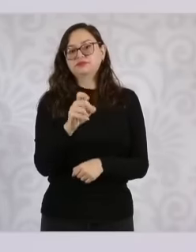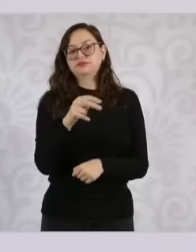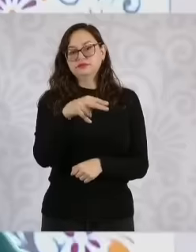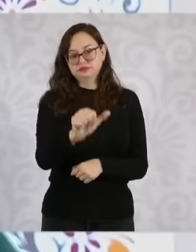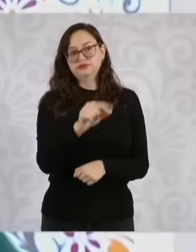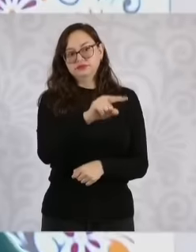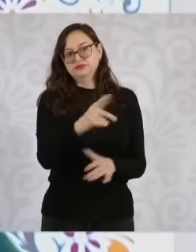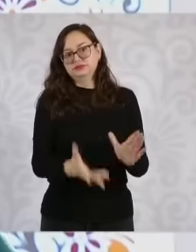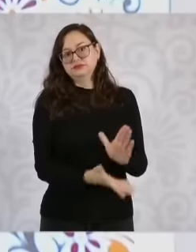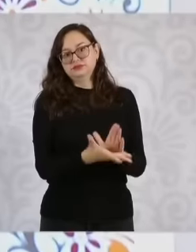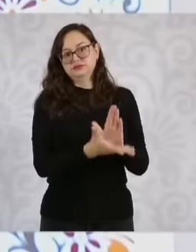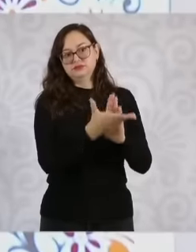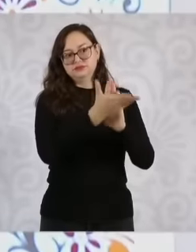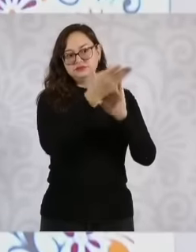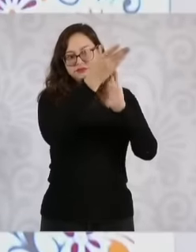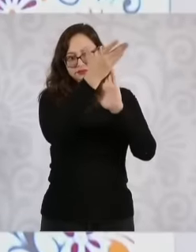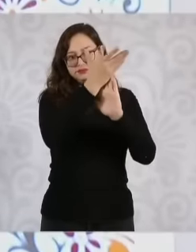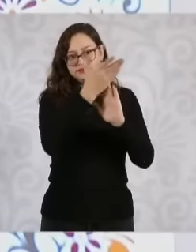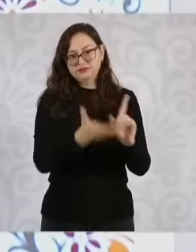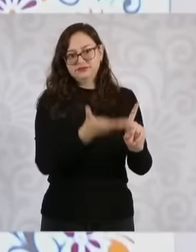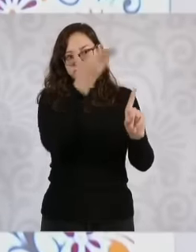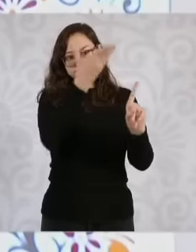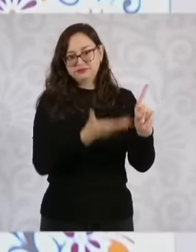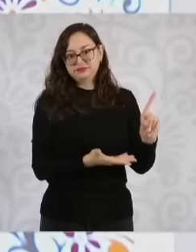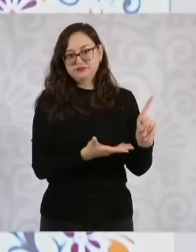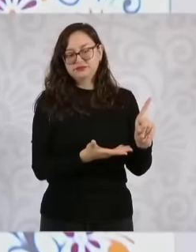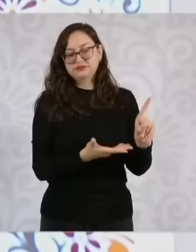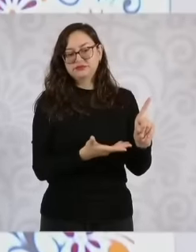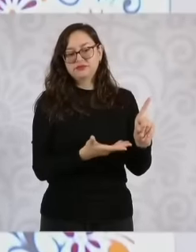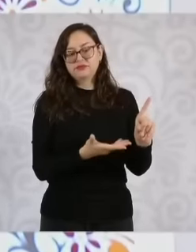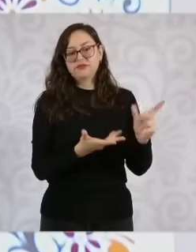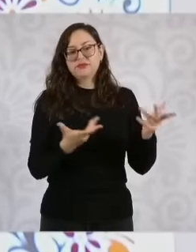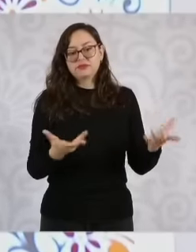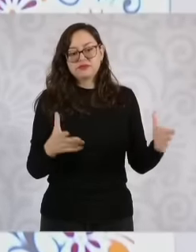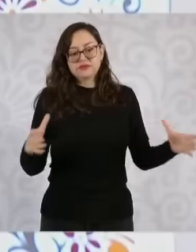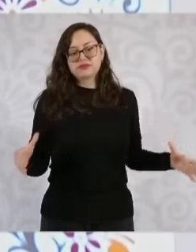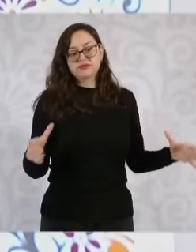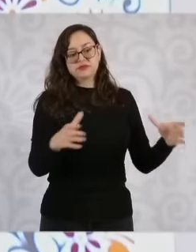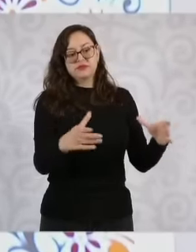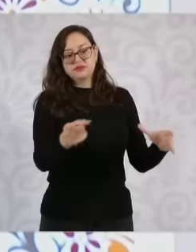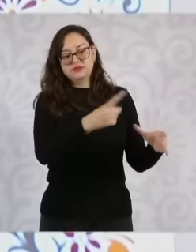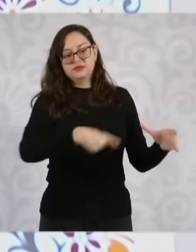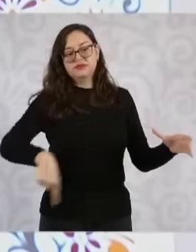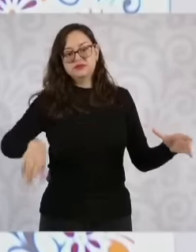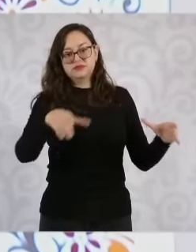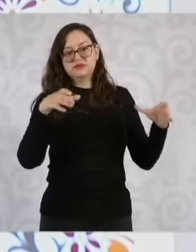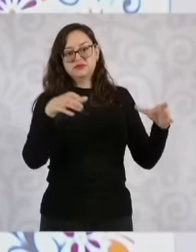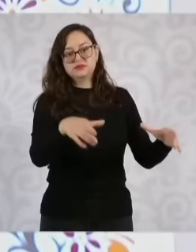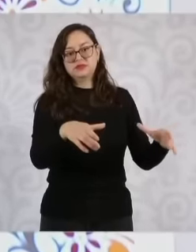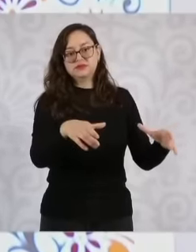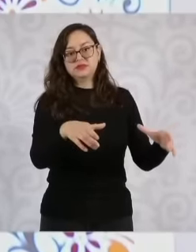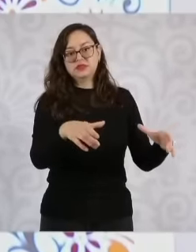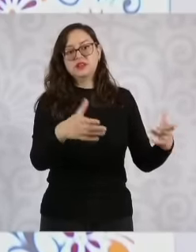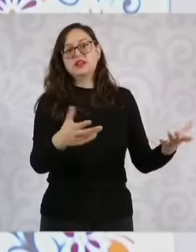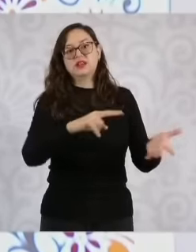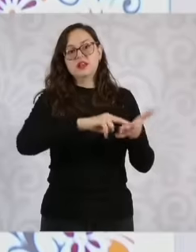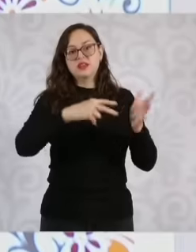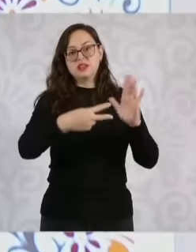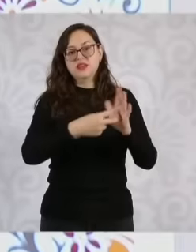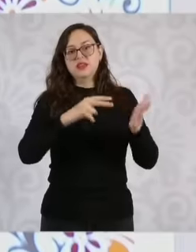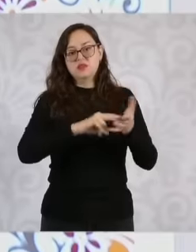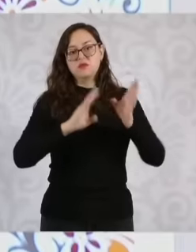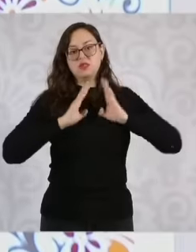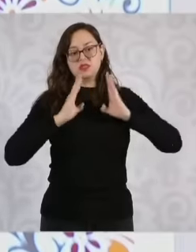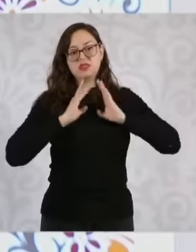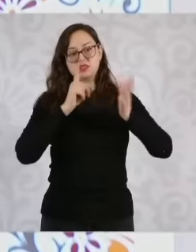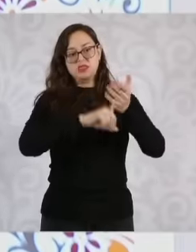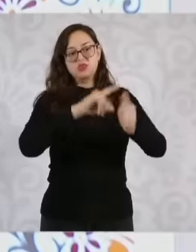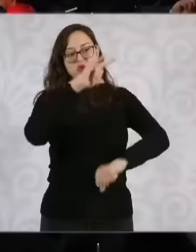built it and in particular, the Felipe Ángeles group of military engineers that we are going to continue